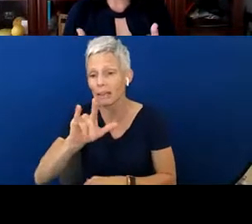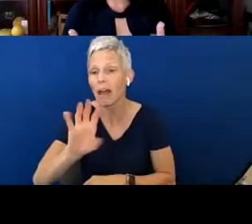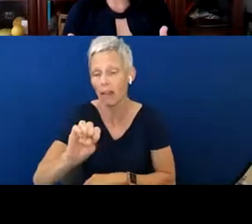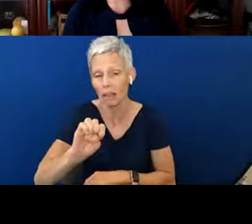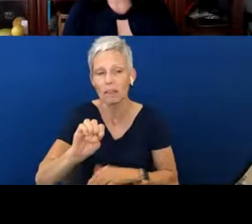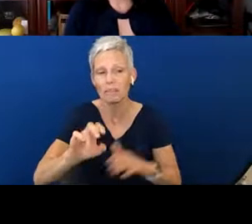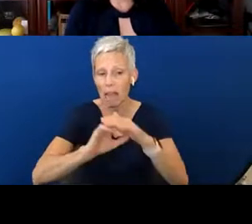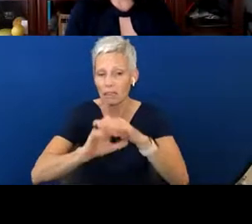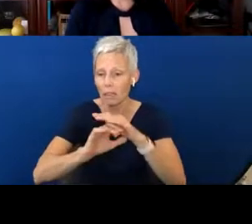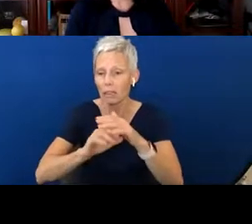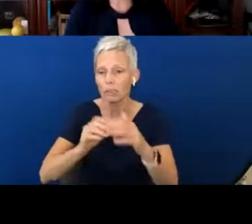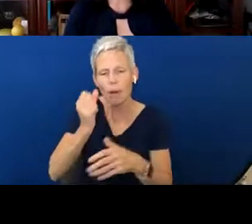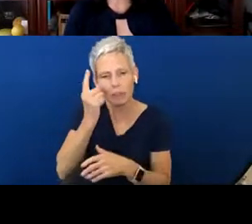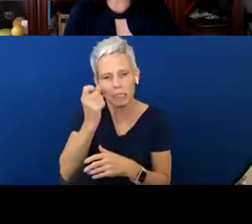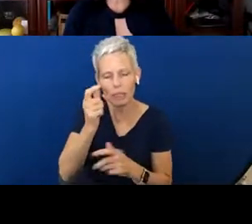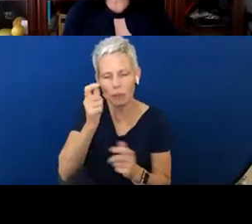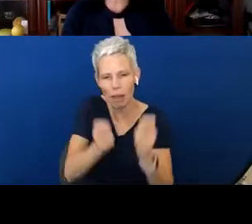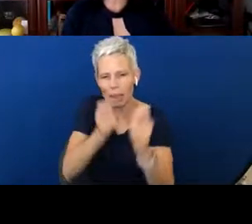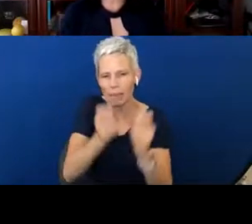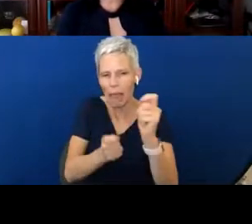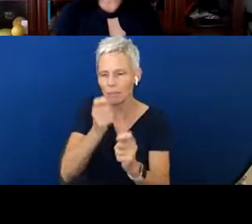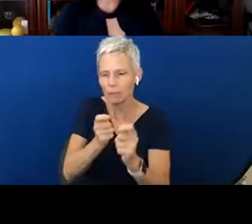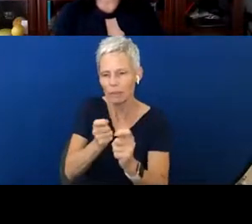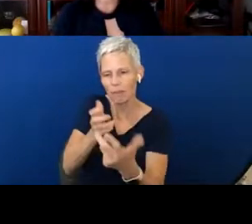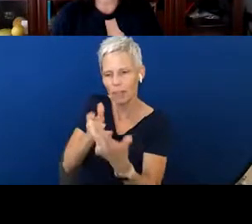these can be adapted. That's why we encourage you to work with your early